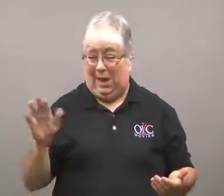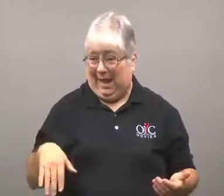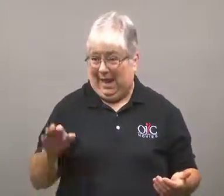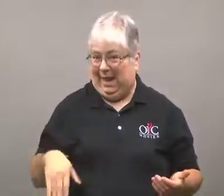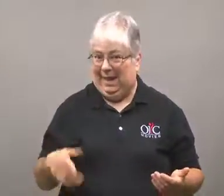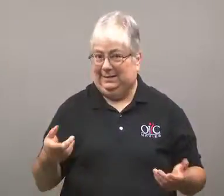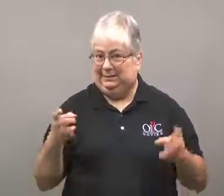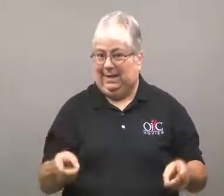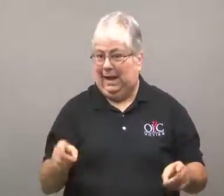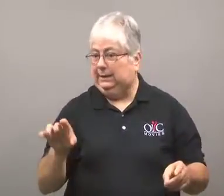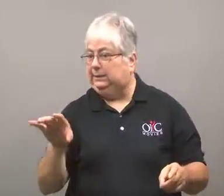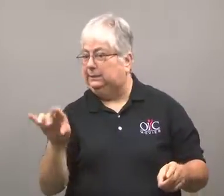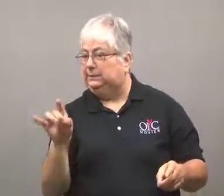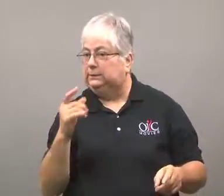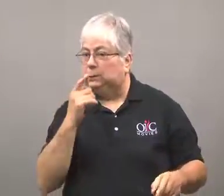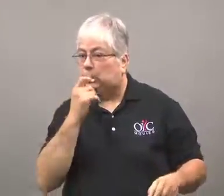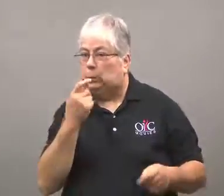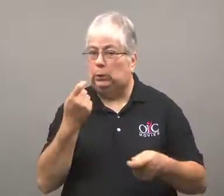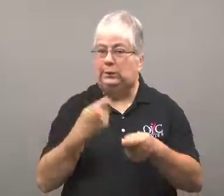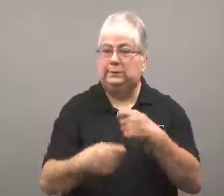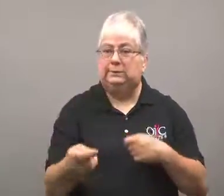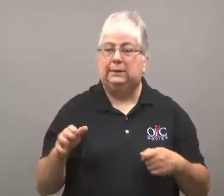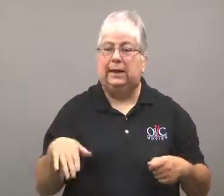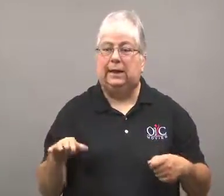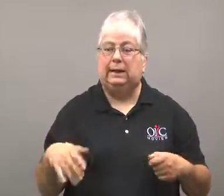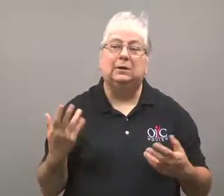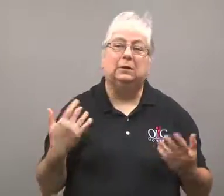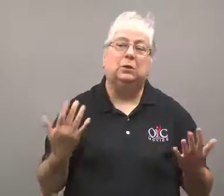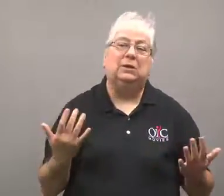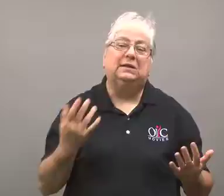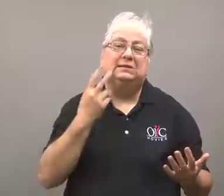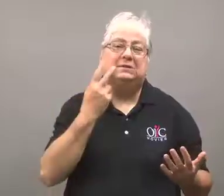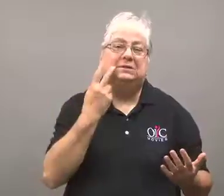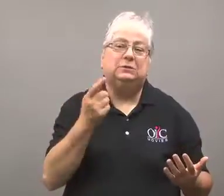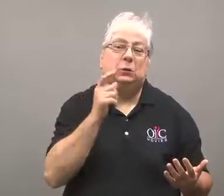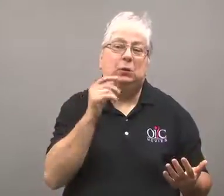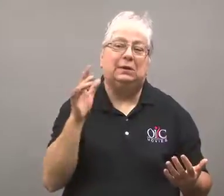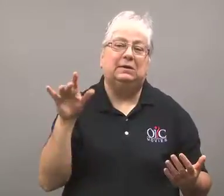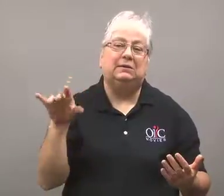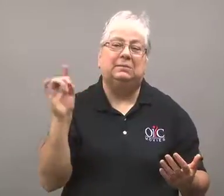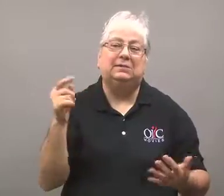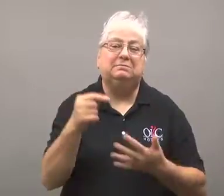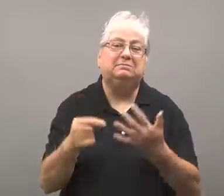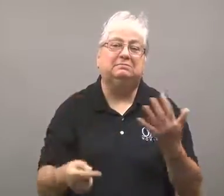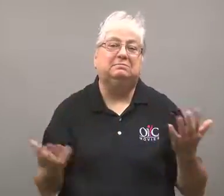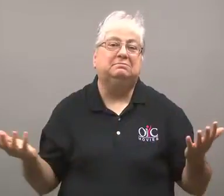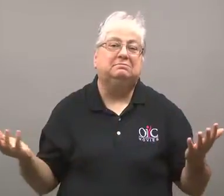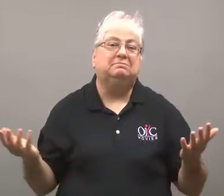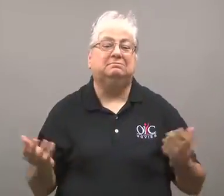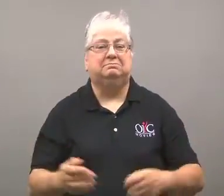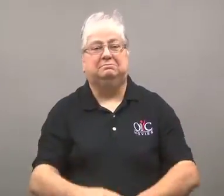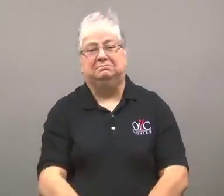He hasn't decided on someone yet, so we'll have to wait and see who he chooses.